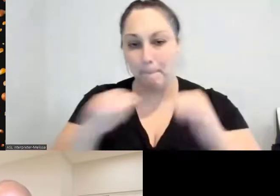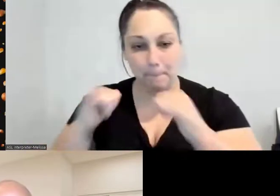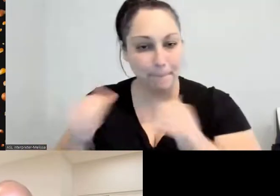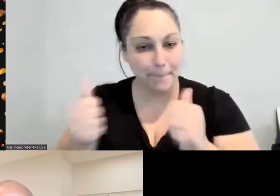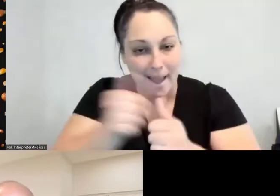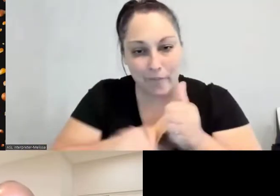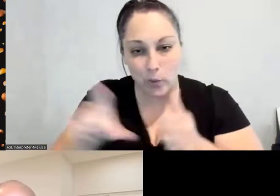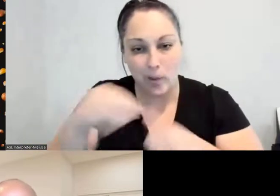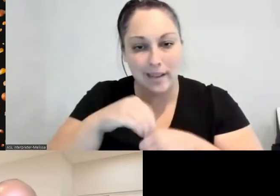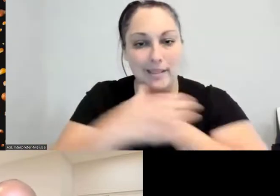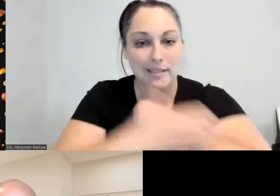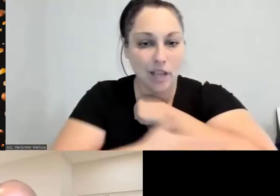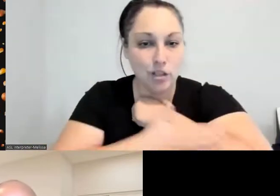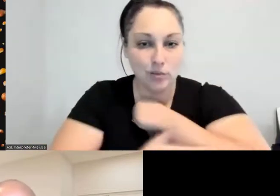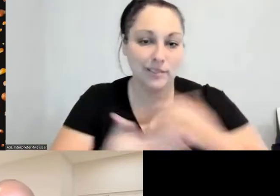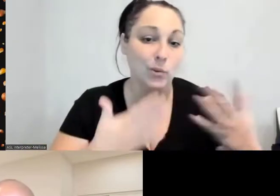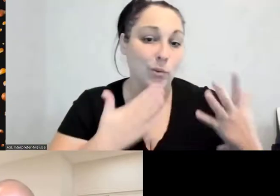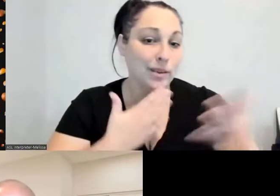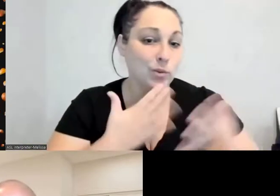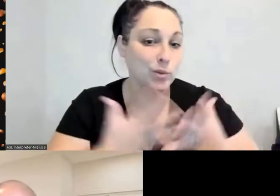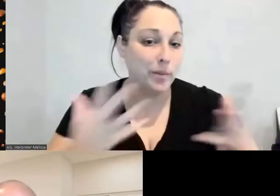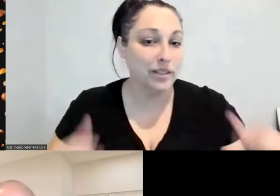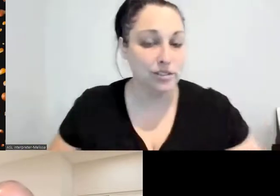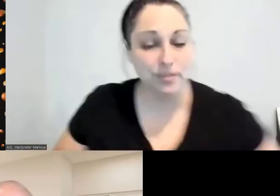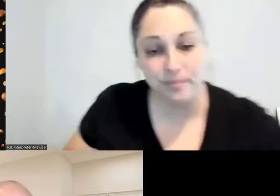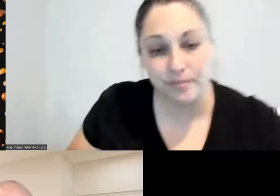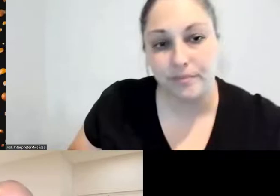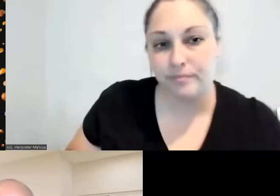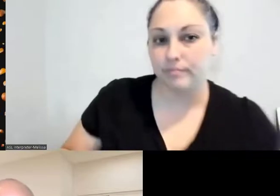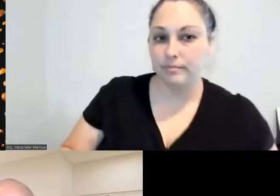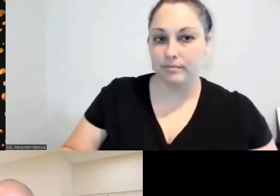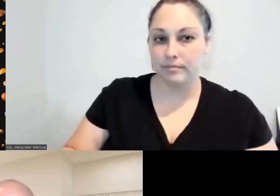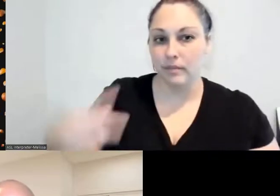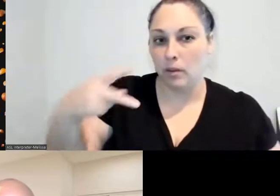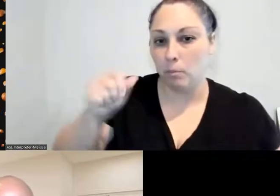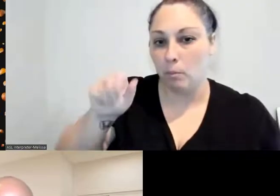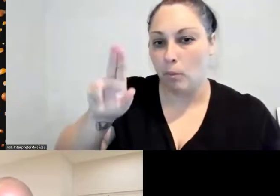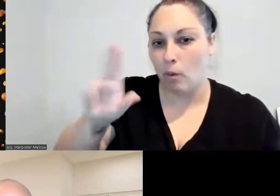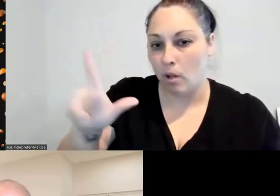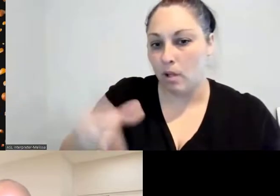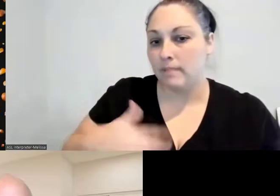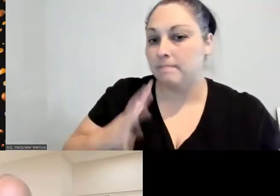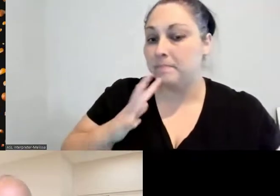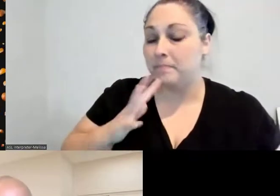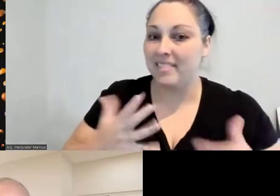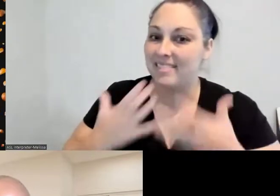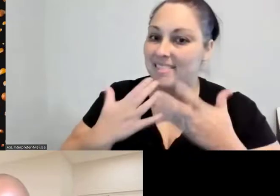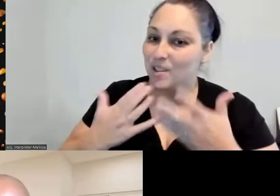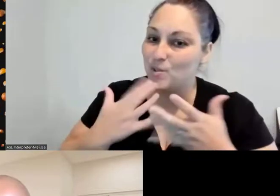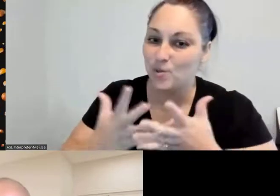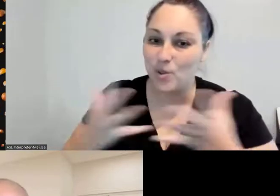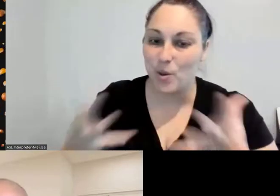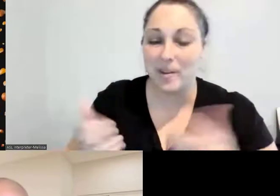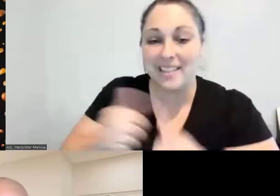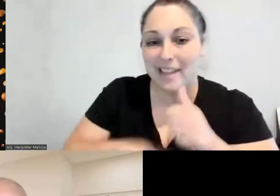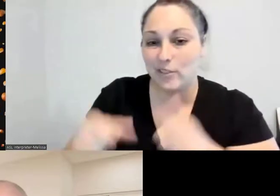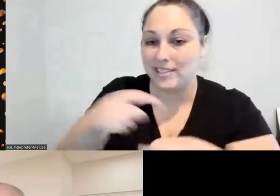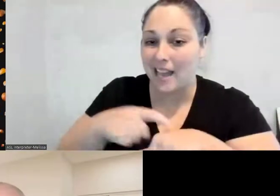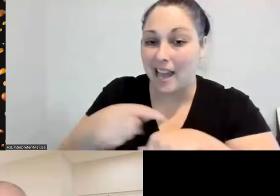Thanks so much for that presentation this afternoon, Dr. Williams-Forson. Every time you are with us I learn something new, and I just